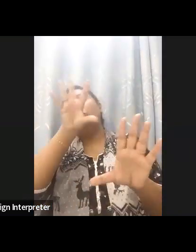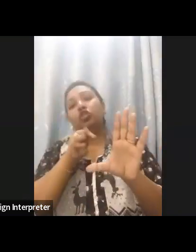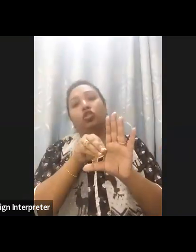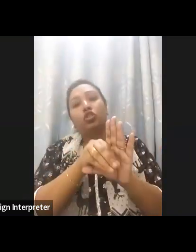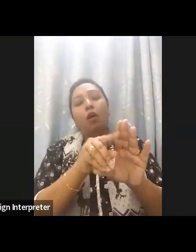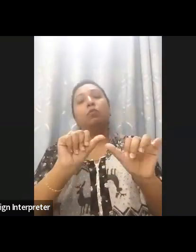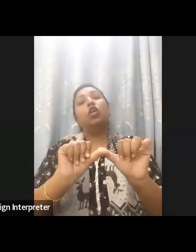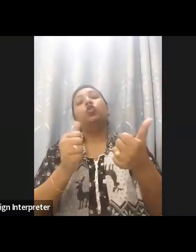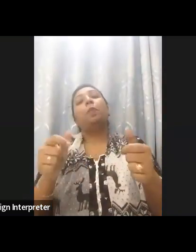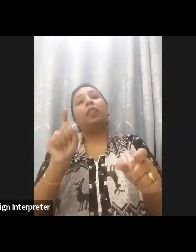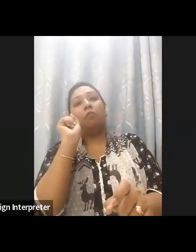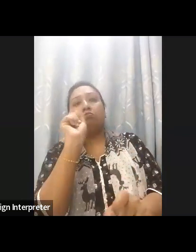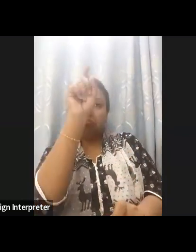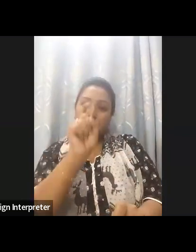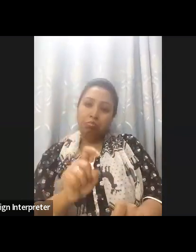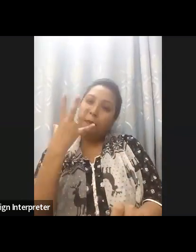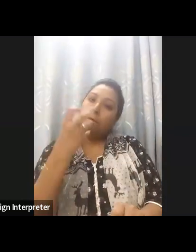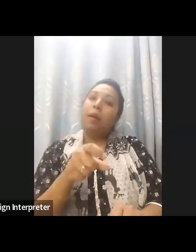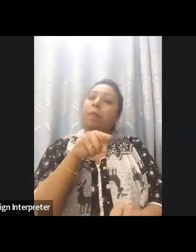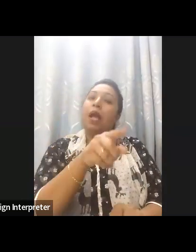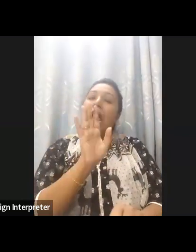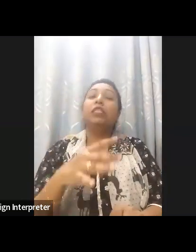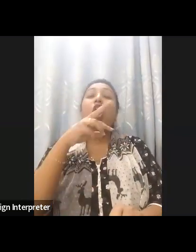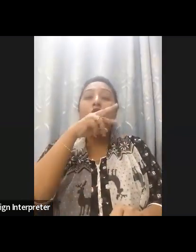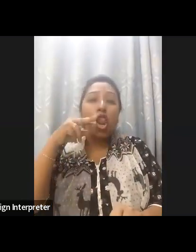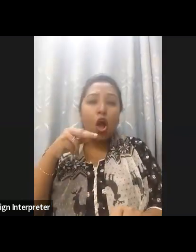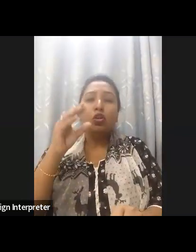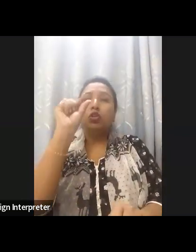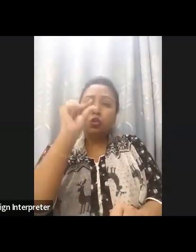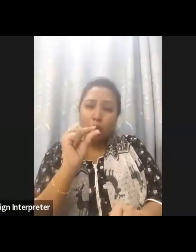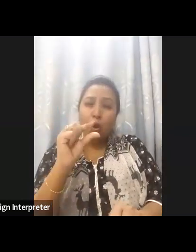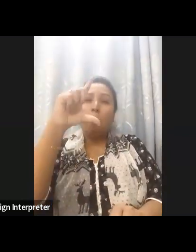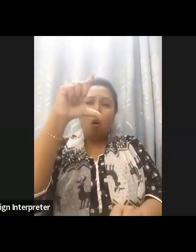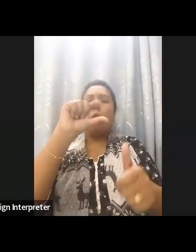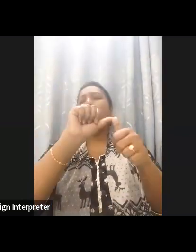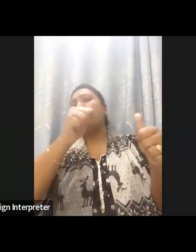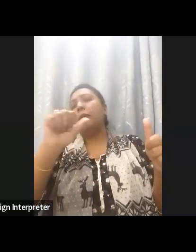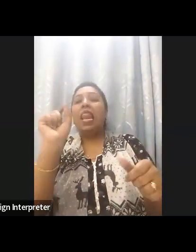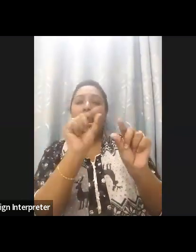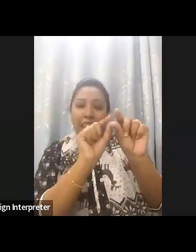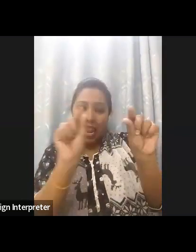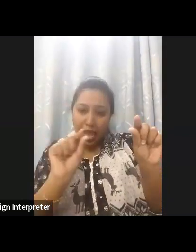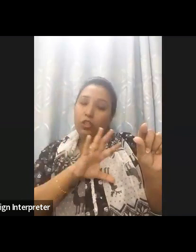highlighted links and screen reader options. A panel of accessibility Auditors including the person with